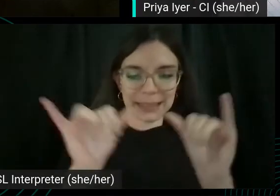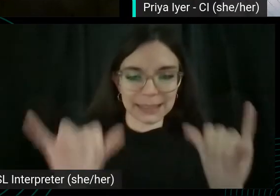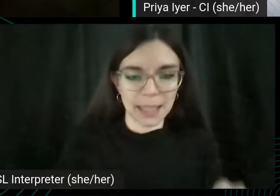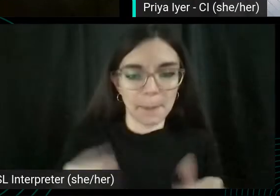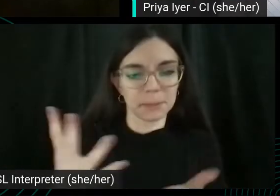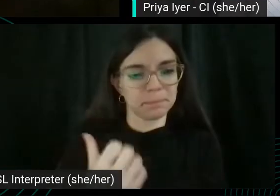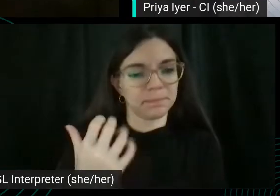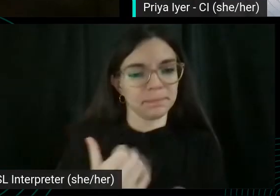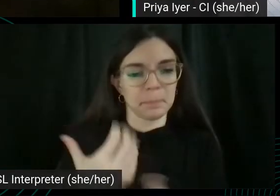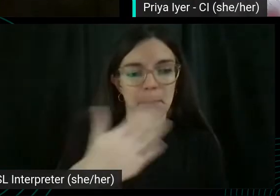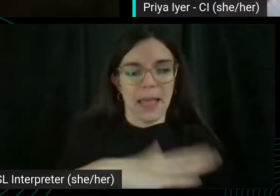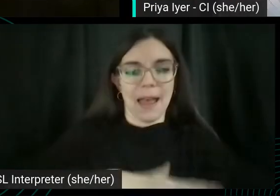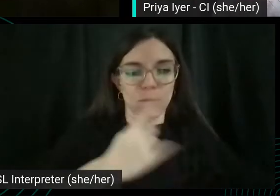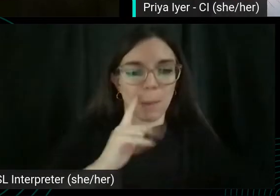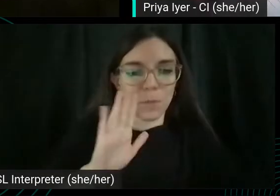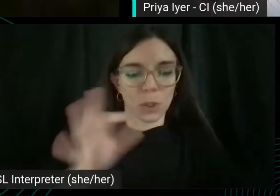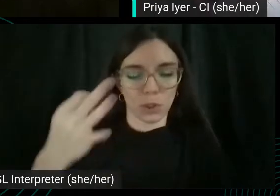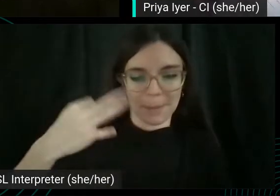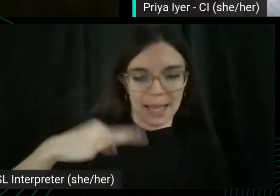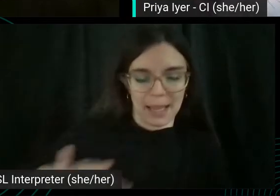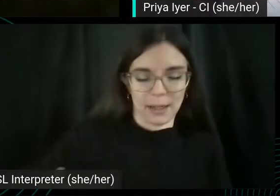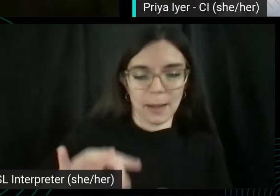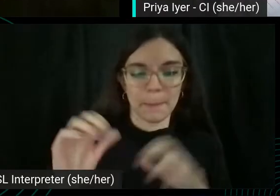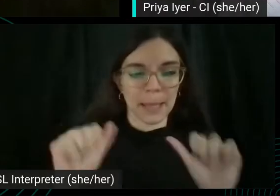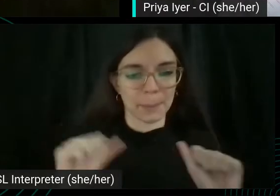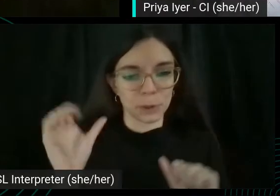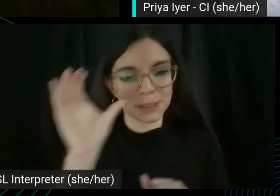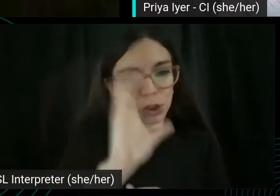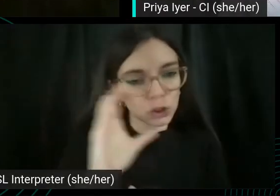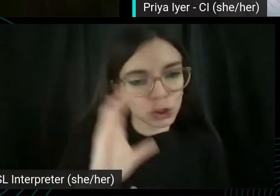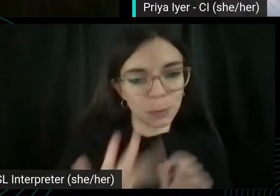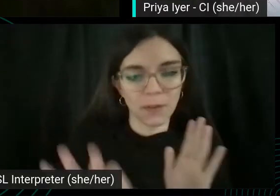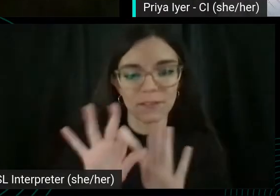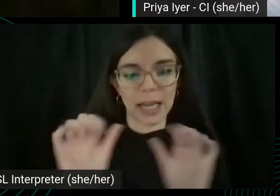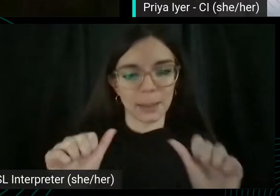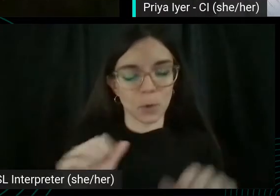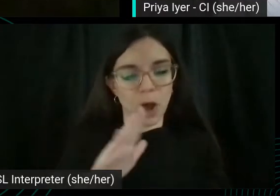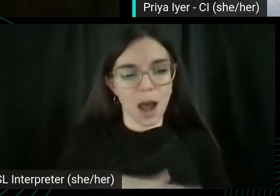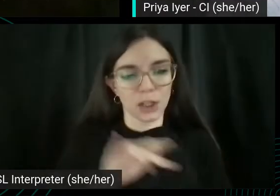still be searchable and findable on YouTube in that way. So that's great. Thank you for that.